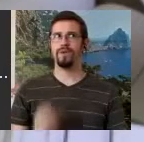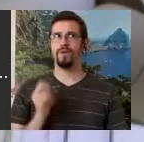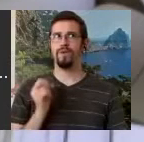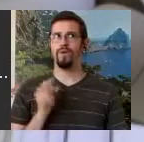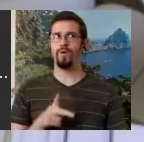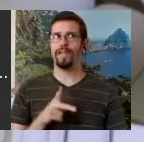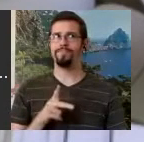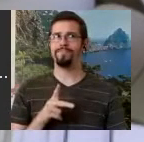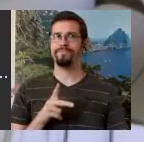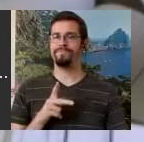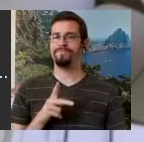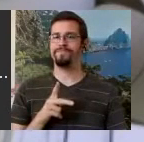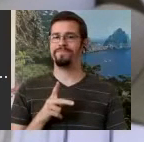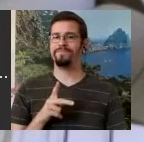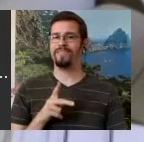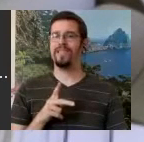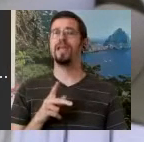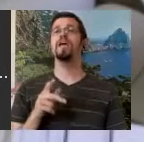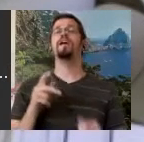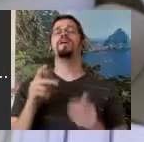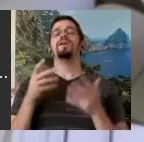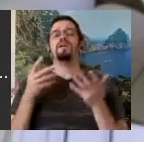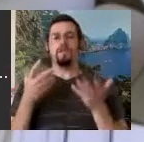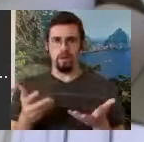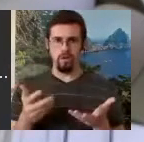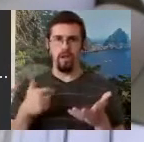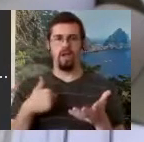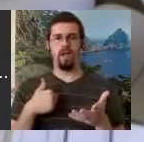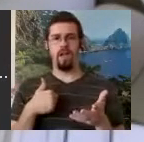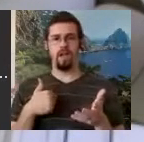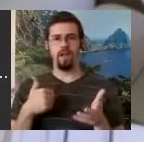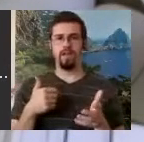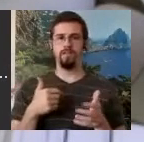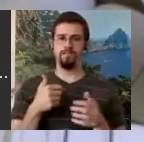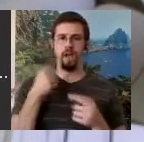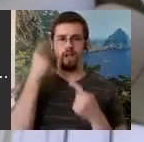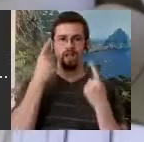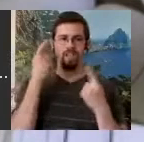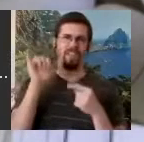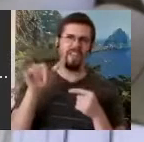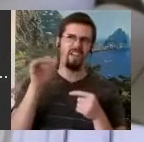I completed my work at the University of Copenhagen over a series of years